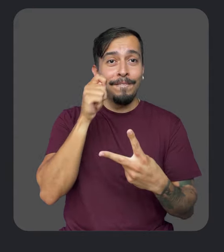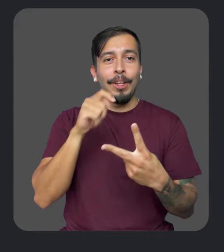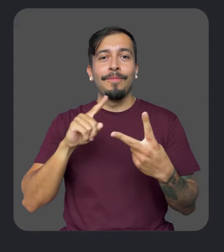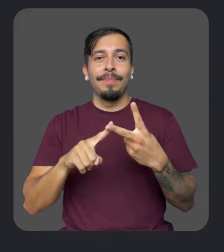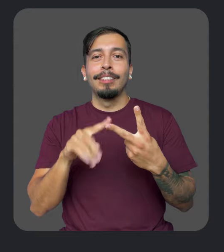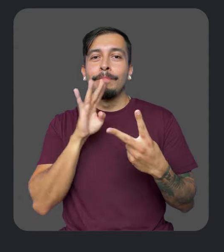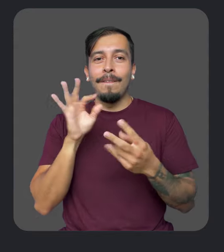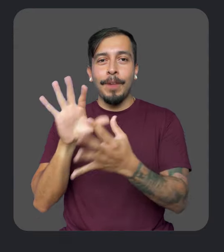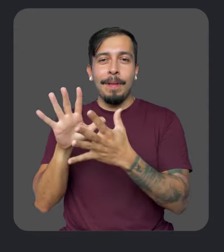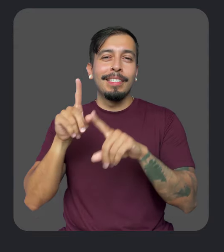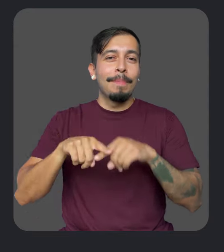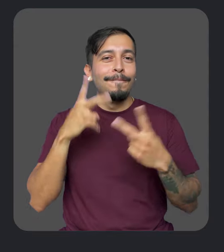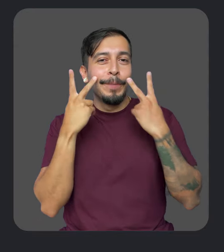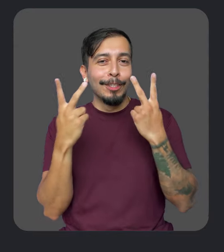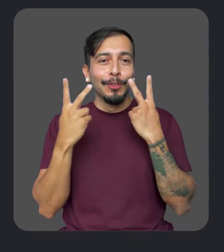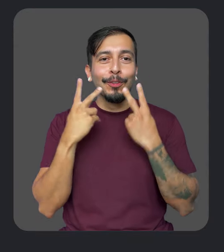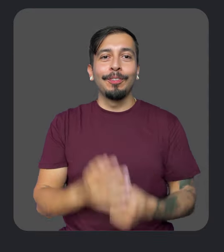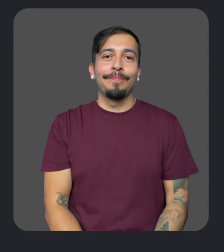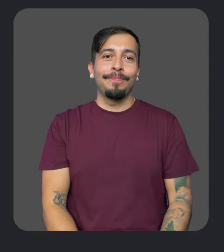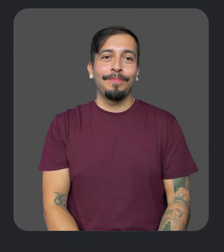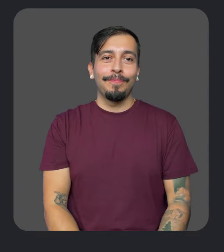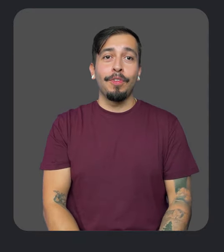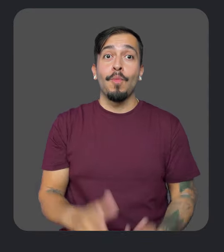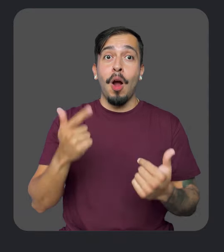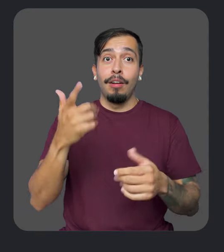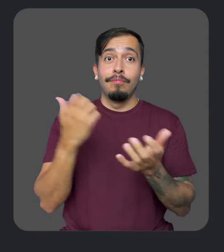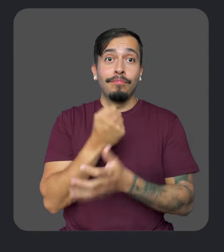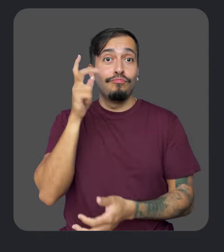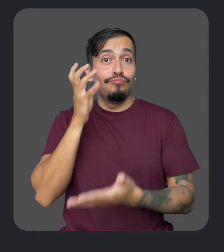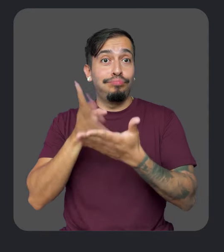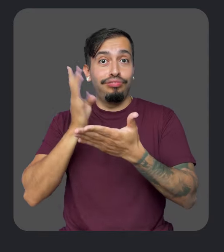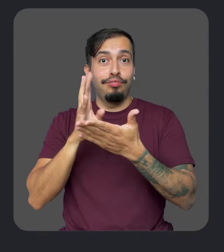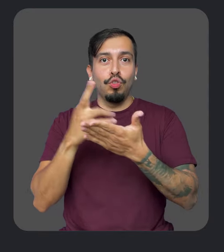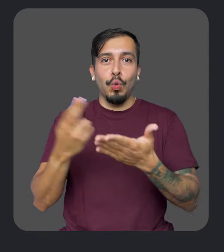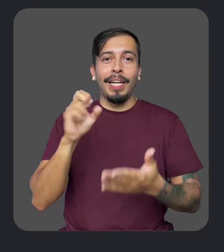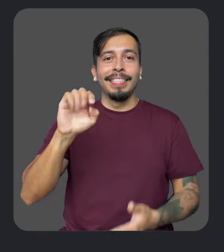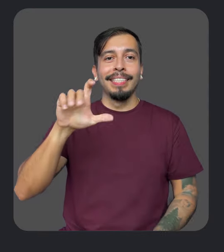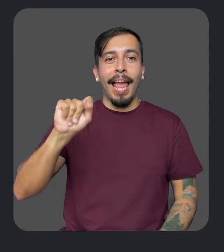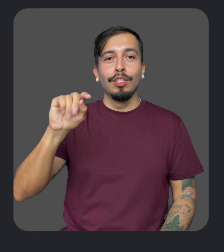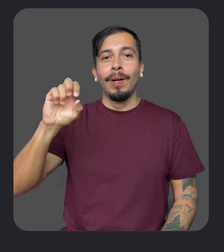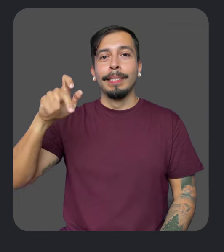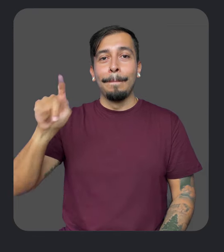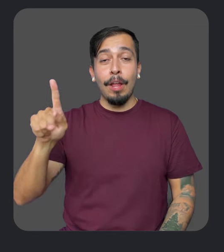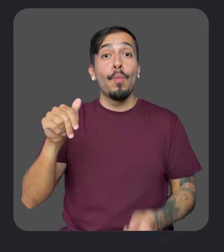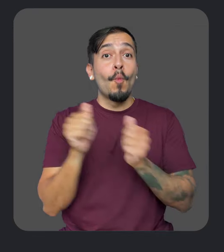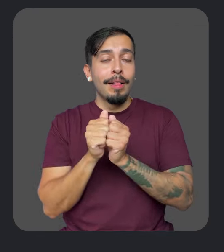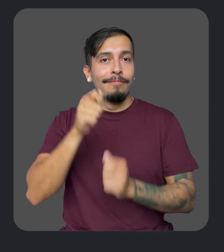and spoken feedback depending on their vision. Now, when you hear text read aloud using Select to Speak with the magnifier on